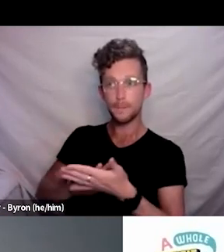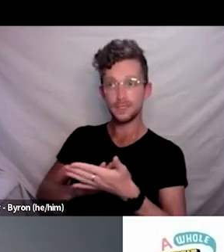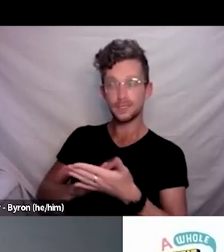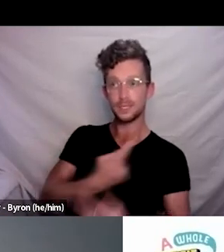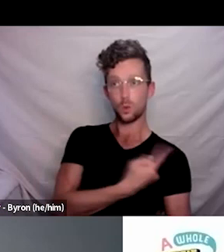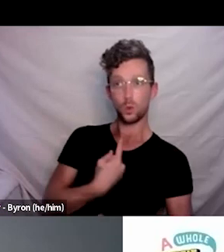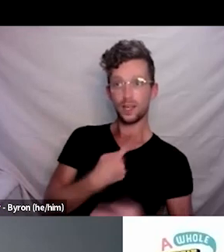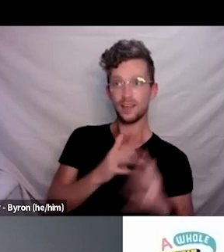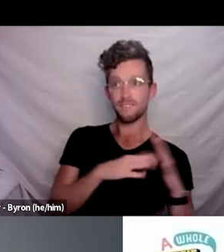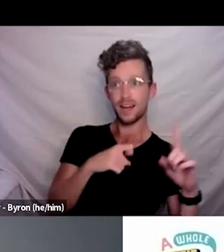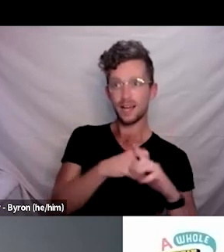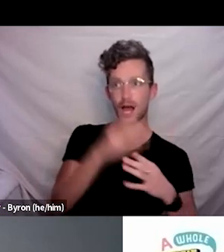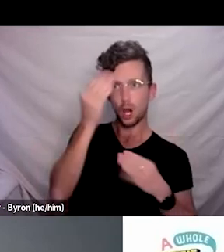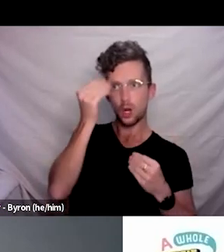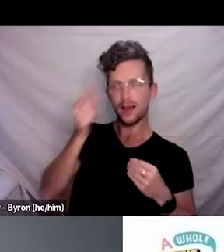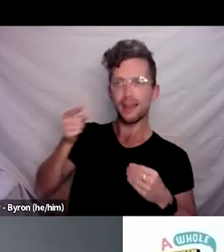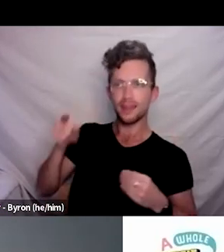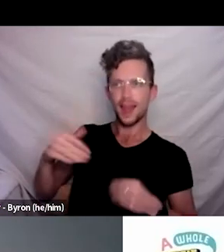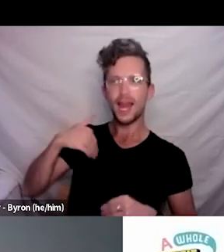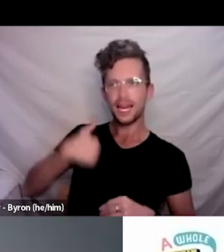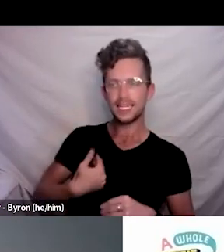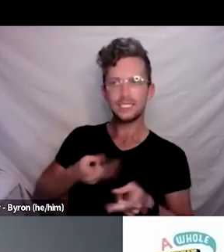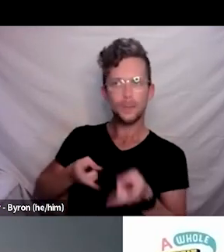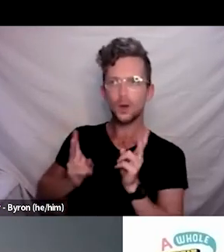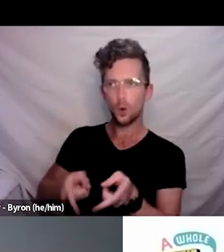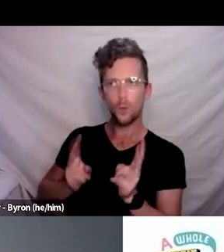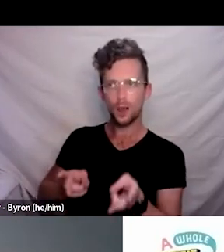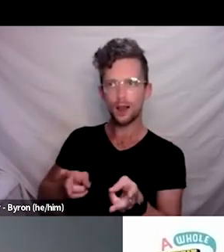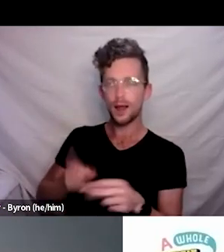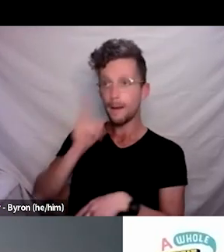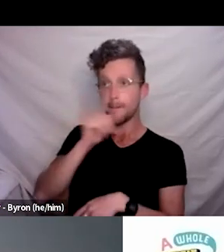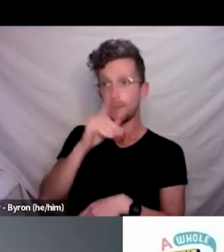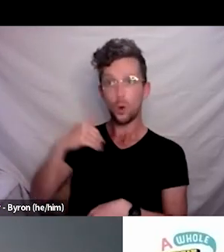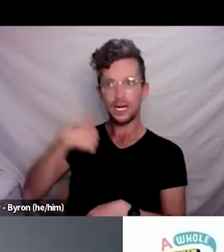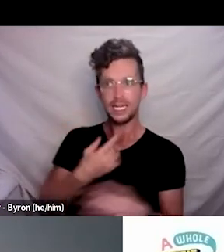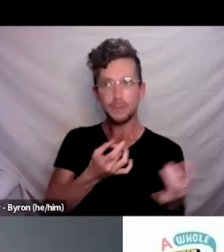practice and usual practice and everyone needs to be ready for it when an emergency comes that we are able to do that.